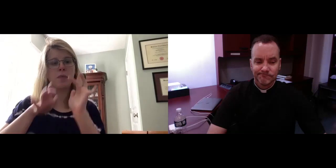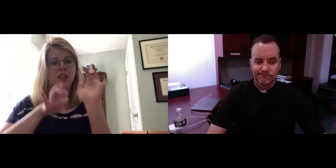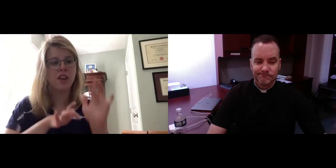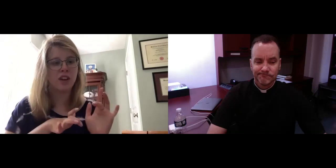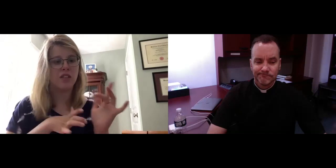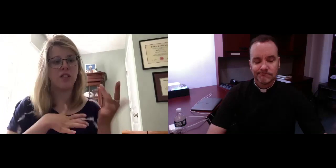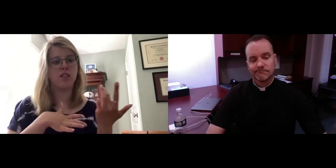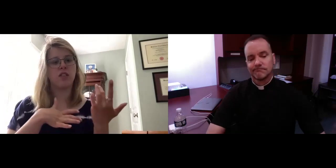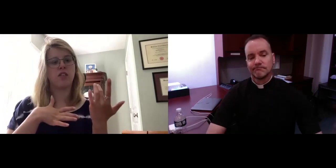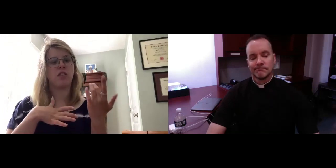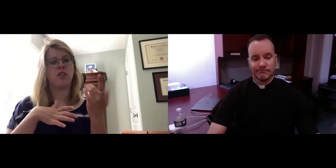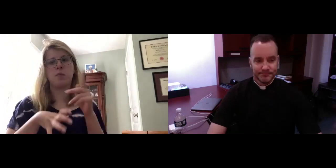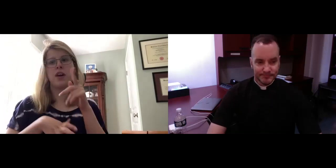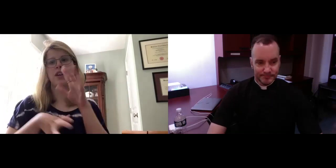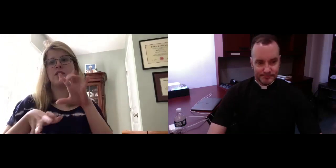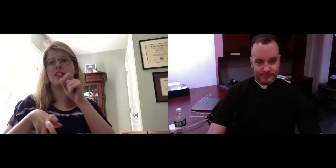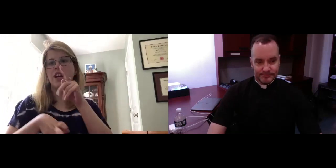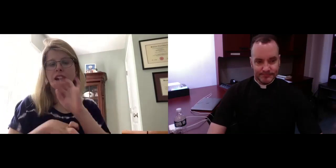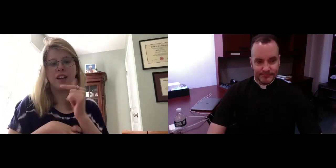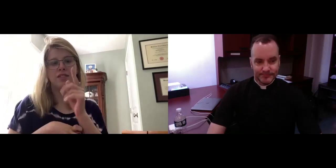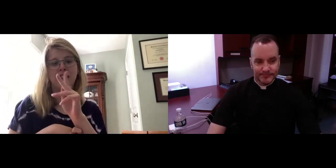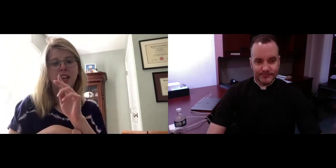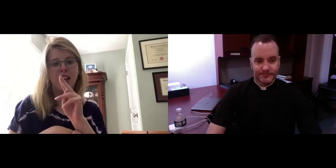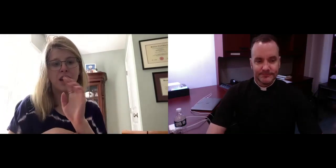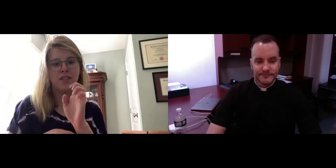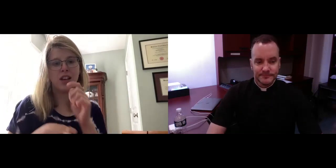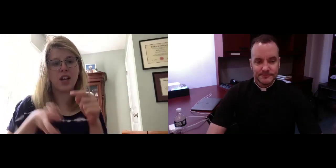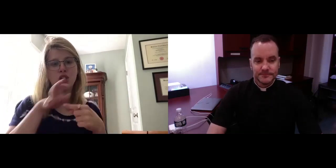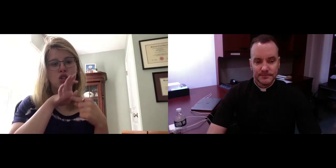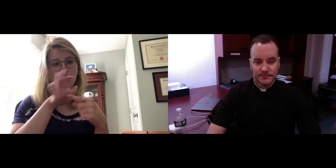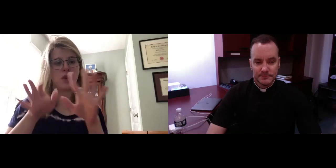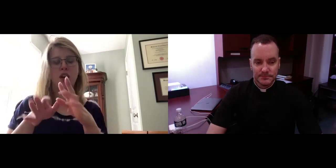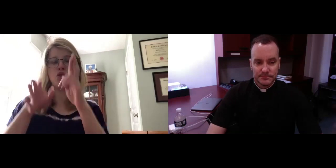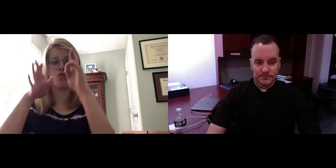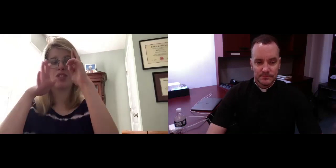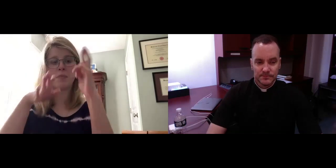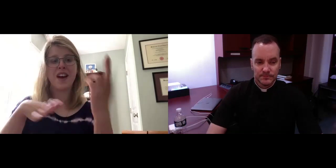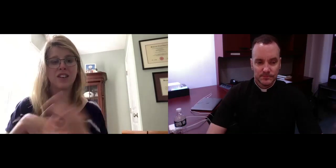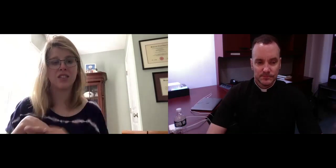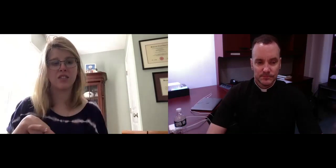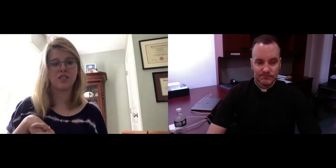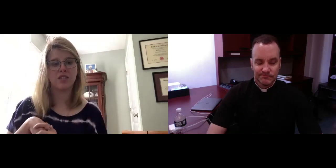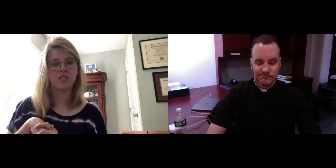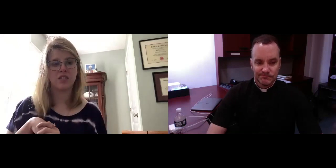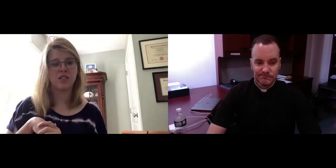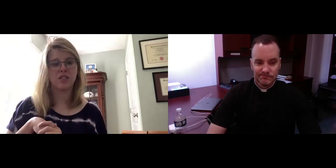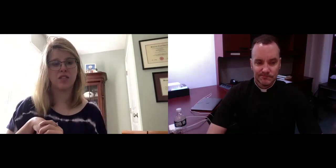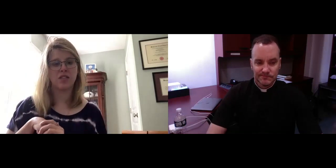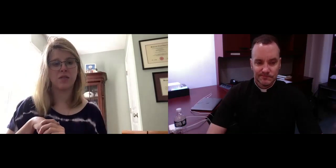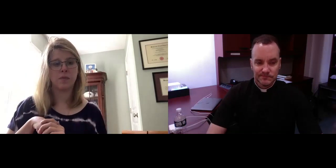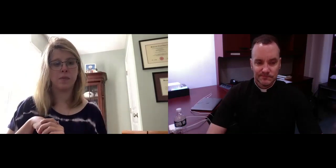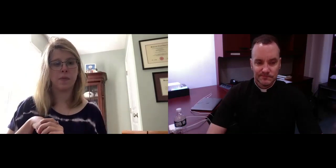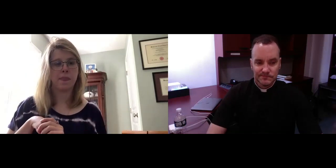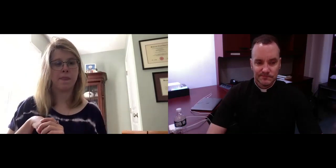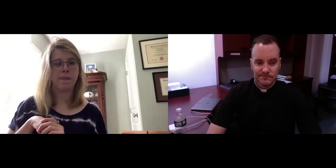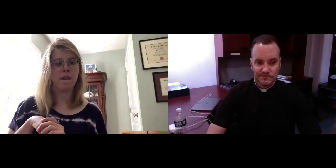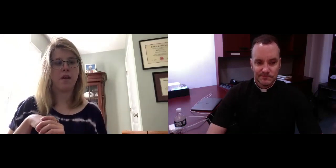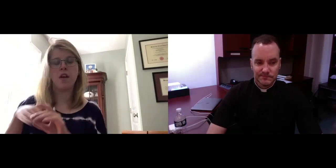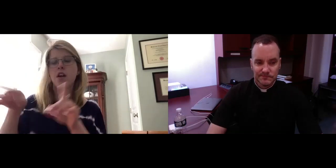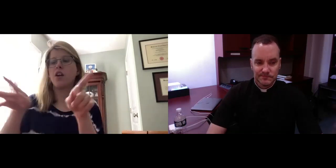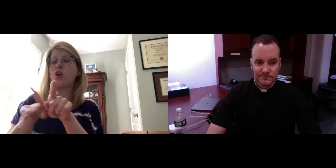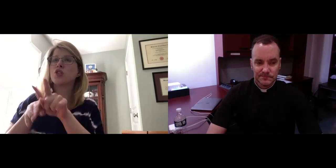officers who do show mercy and who show respect for people.